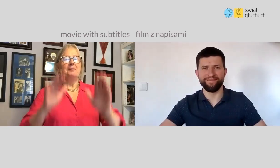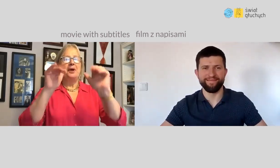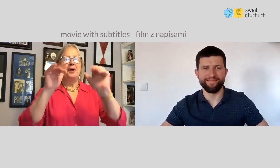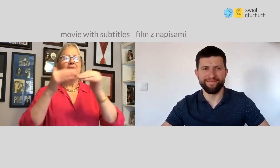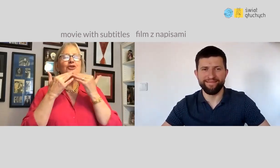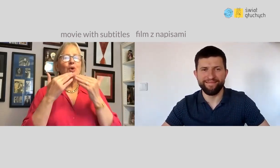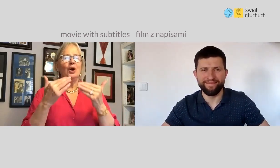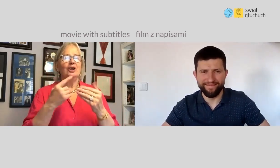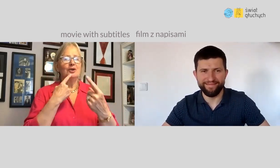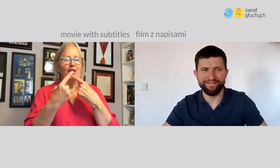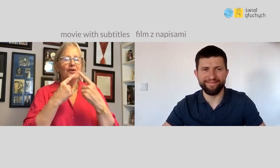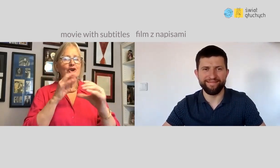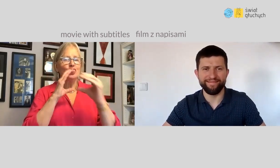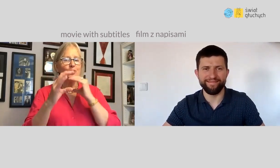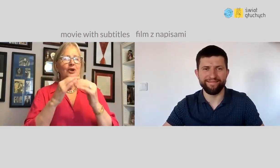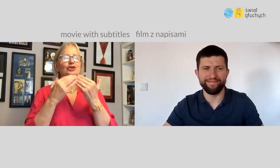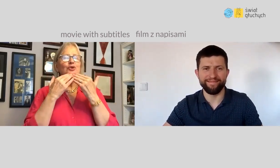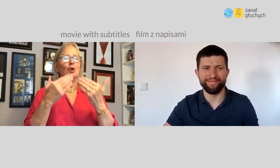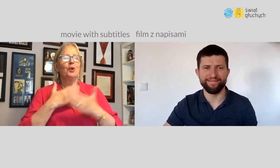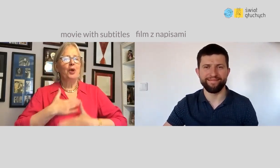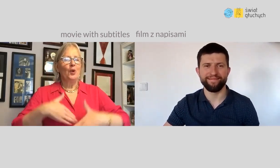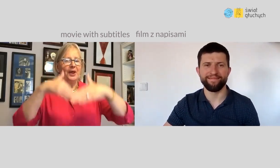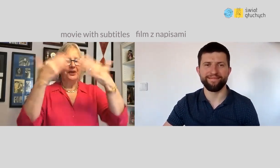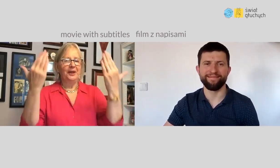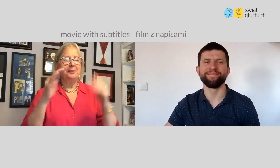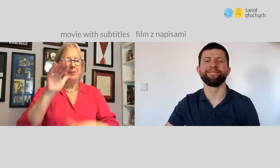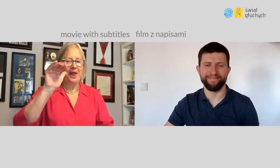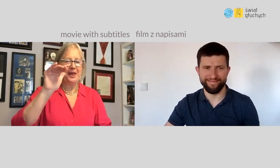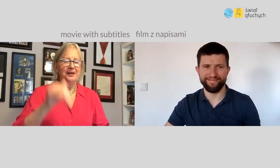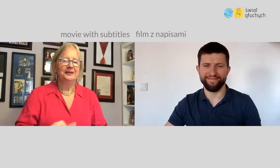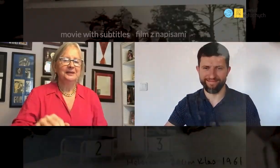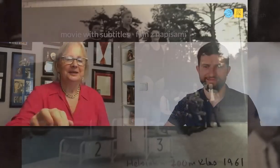Bye bye. Thank you for the conversation. have a nice day, bye